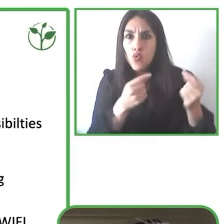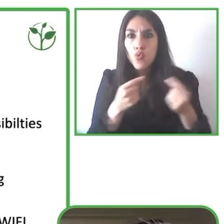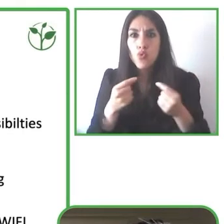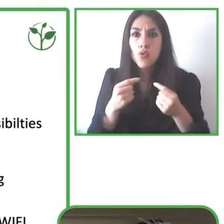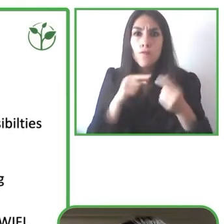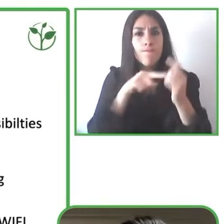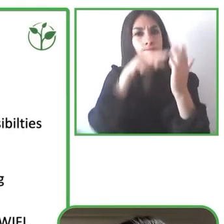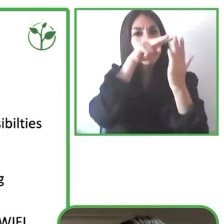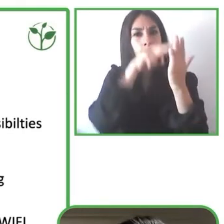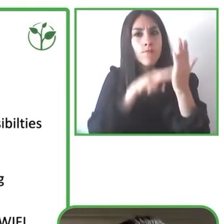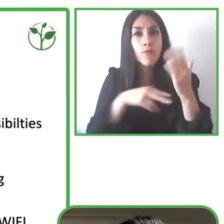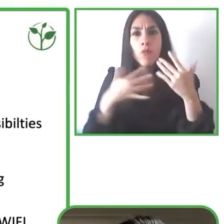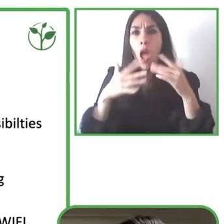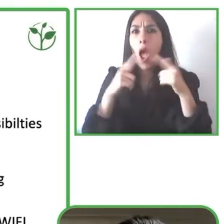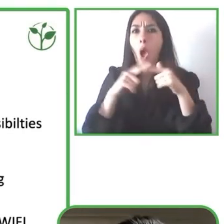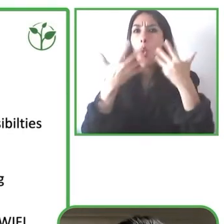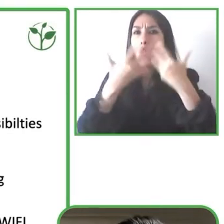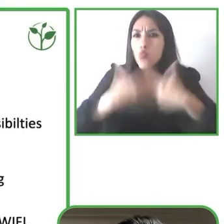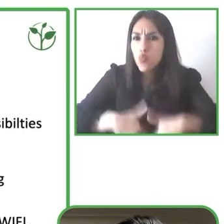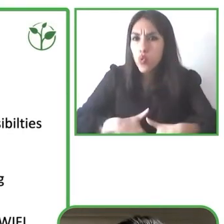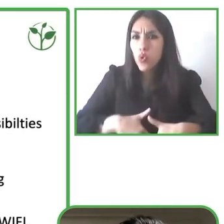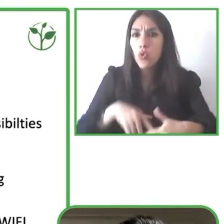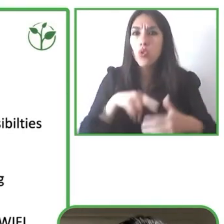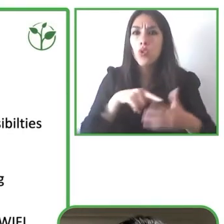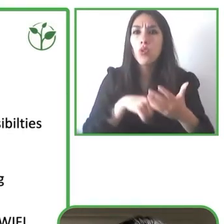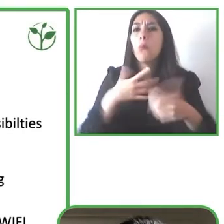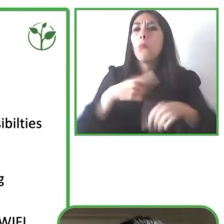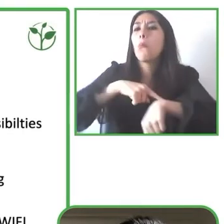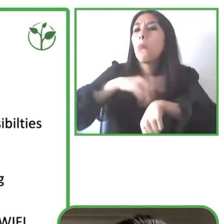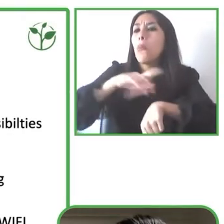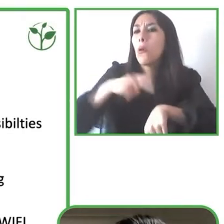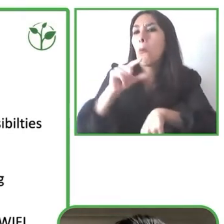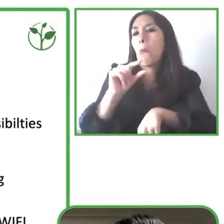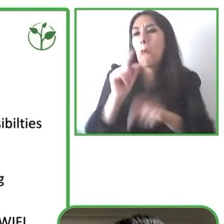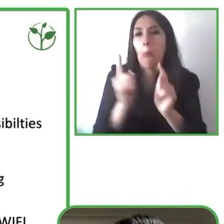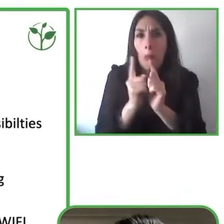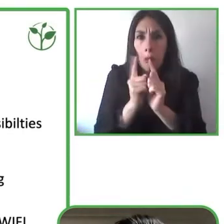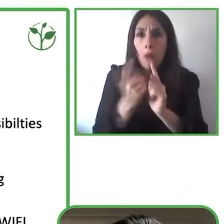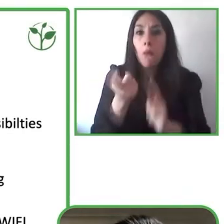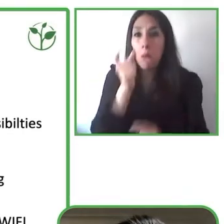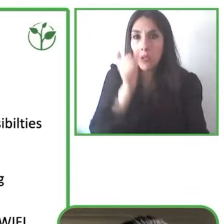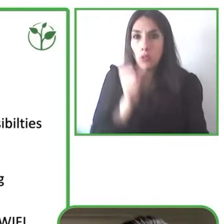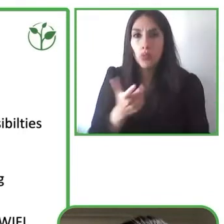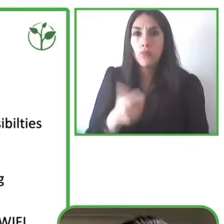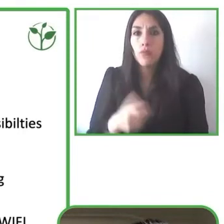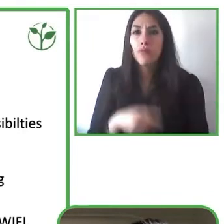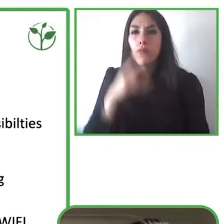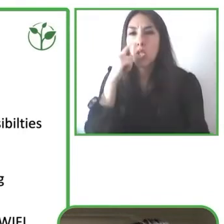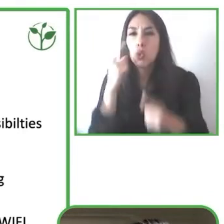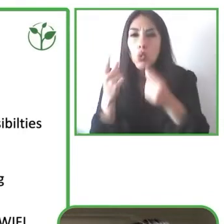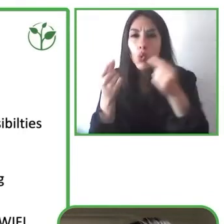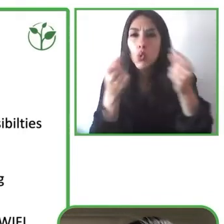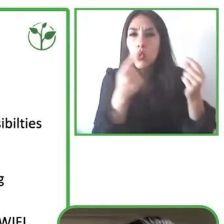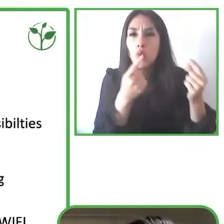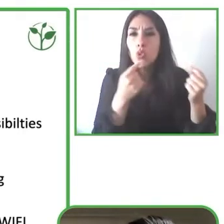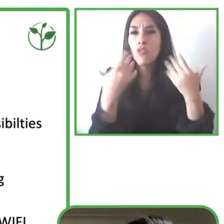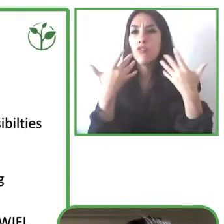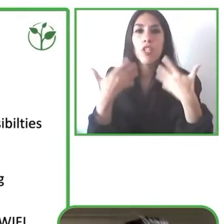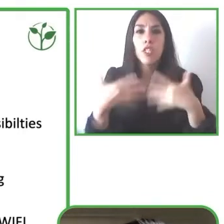whatever time of the day whatever position he or she can always adapt it to his or her needs. It's also more comfortable because you